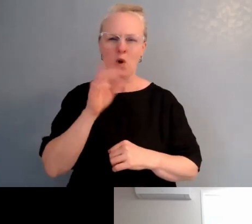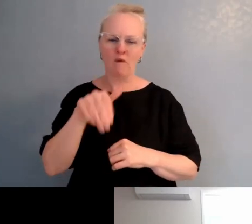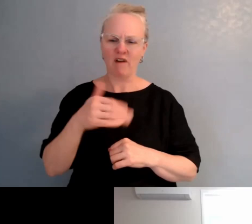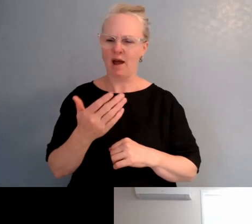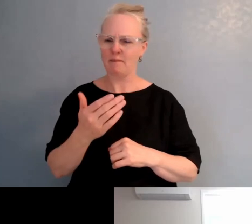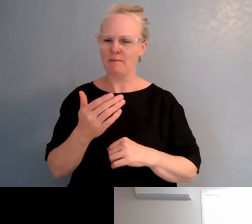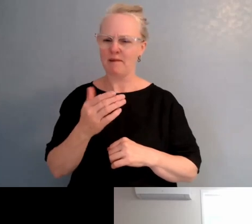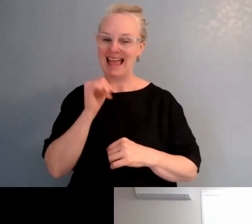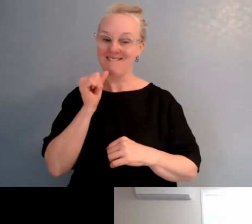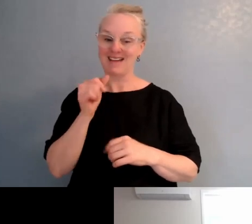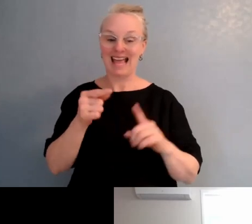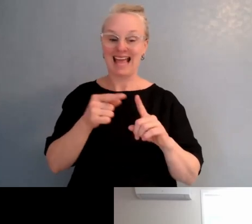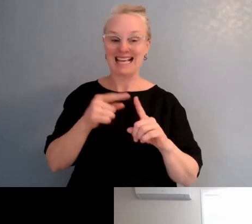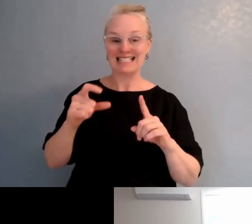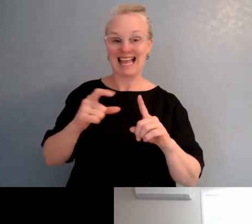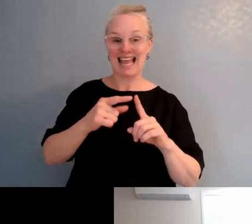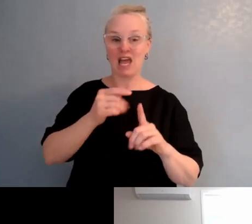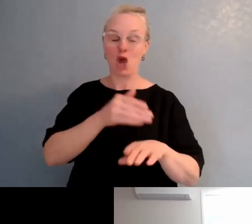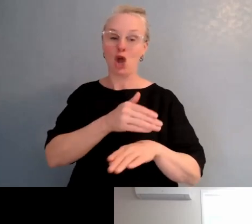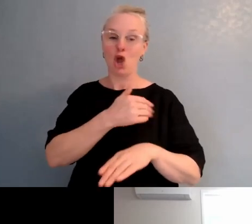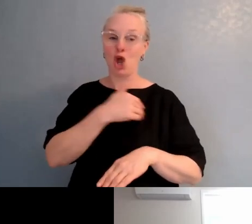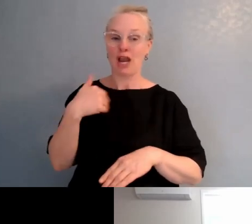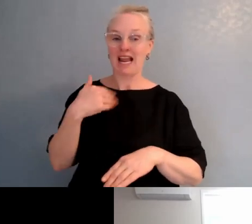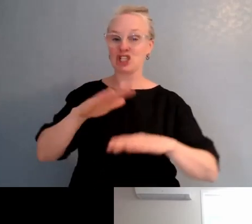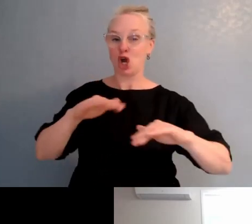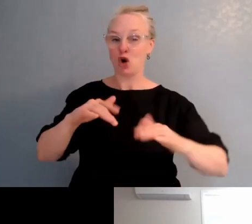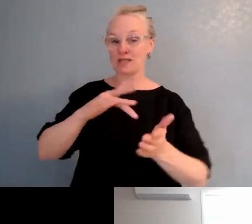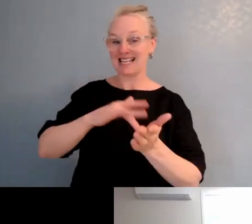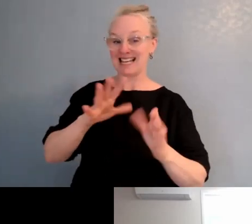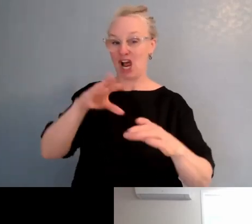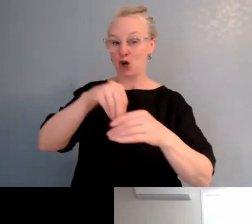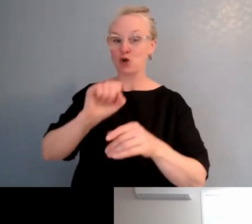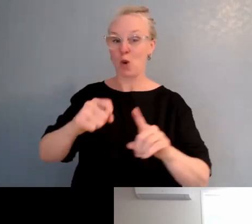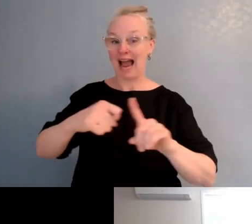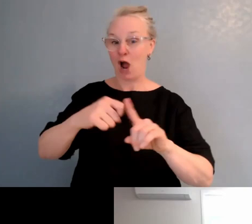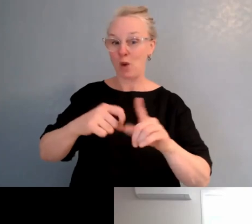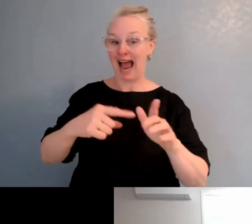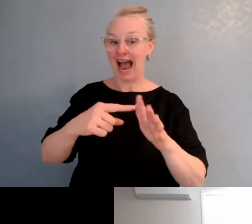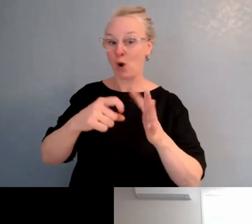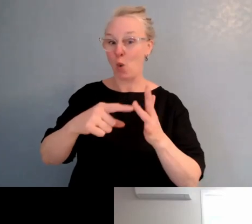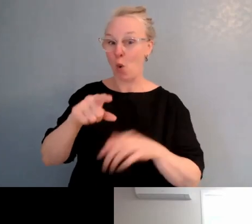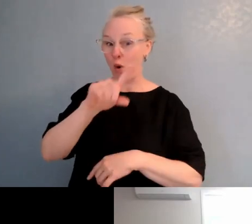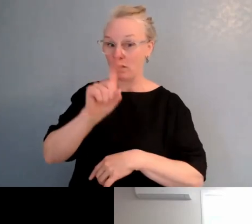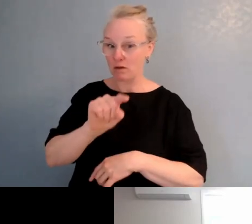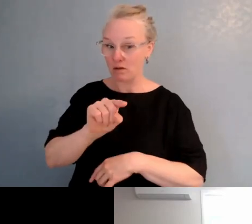included in that rōpu, and how they join in? Unfortunately not, because it's just so big.